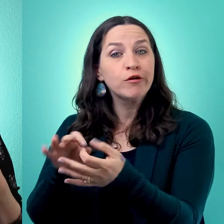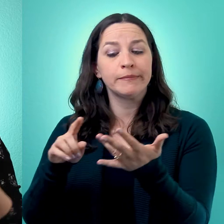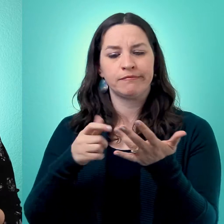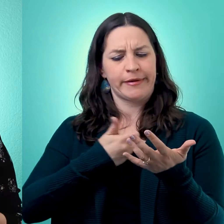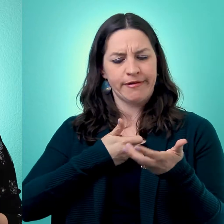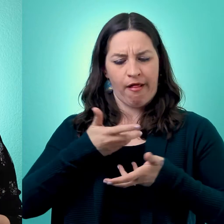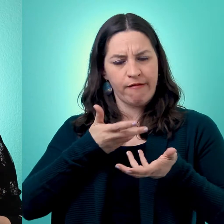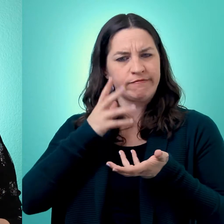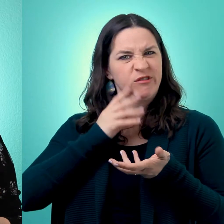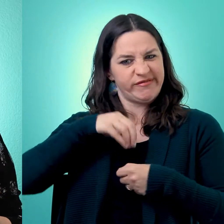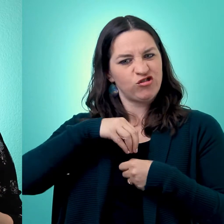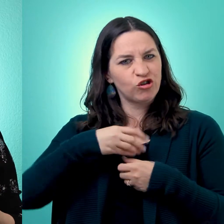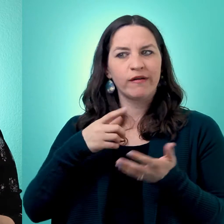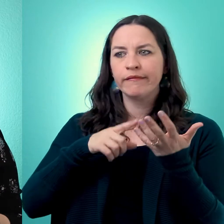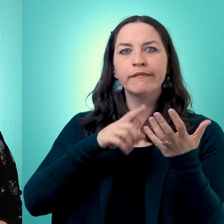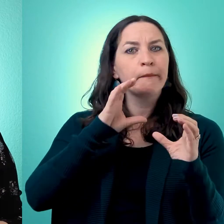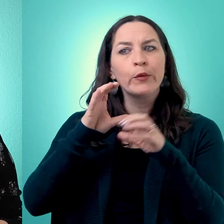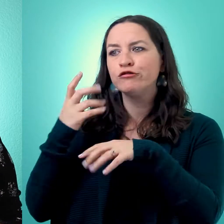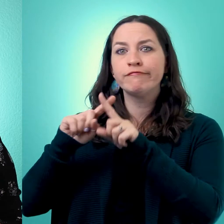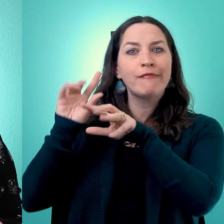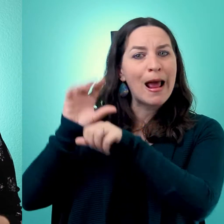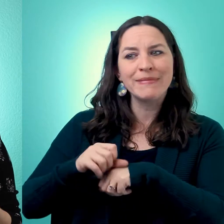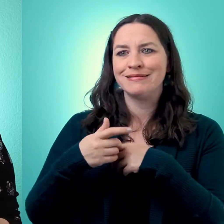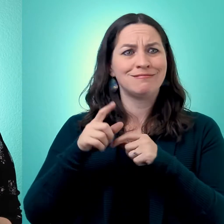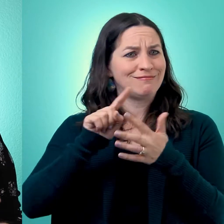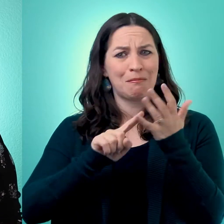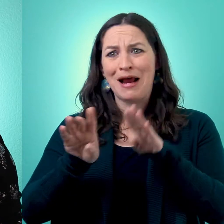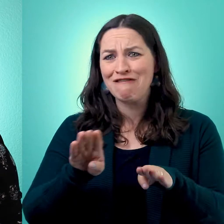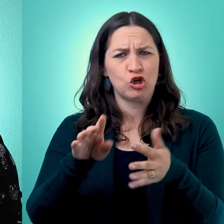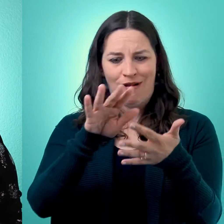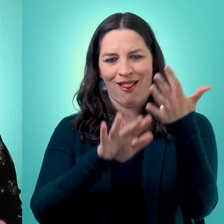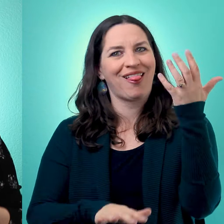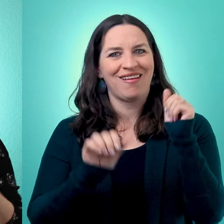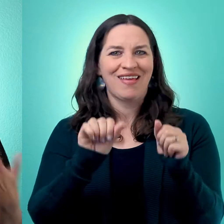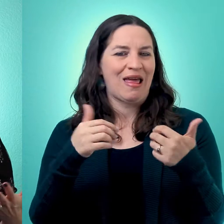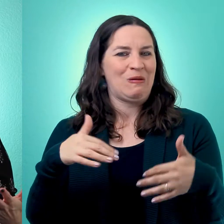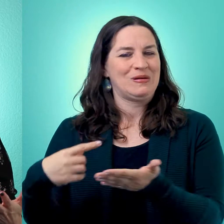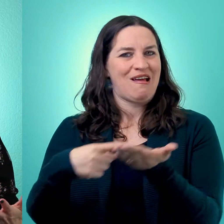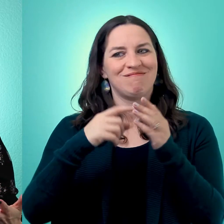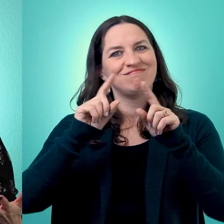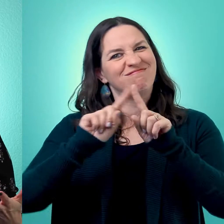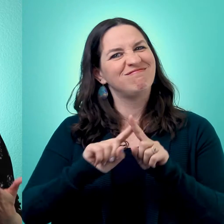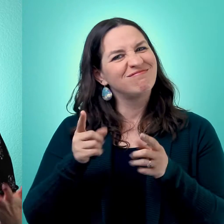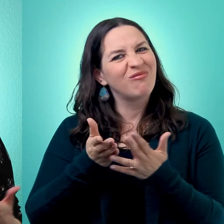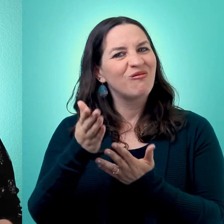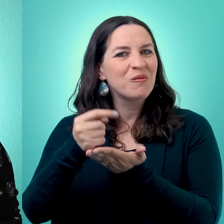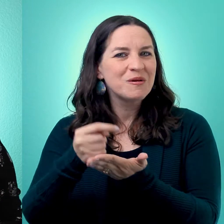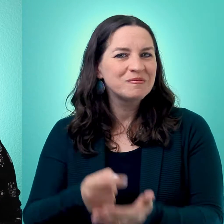your insight into yourself, your communication, your habits and behaviors, all kinds of things can be brought up in therapy.